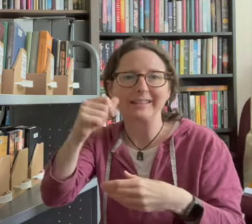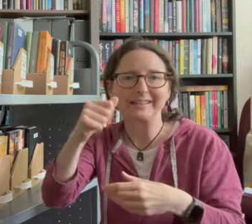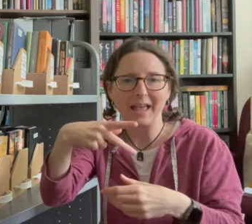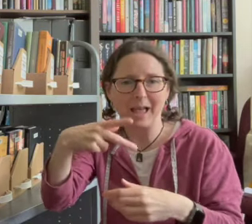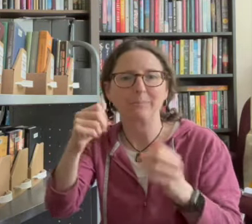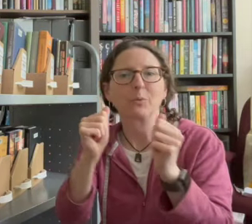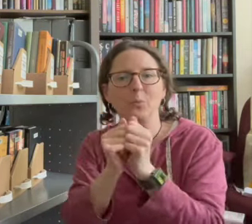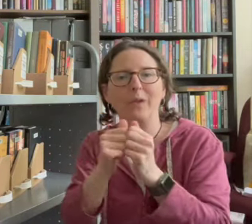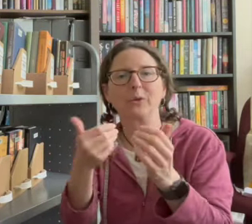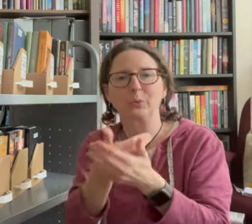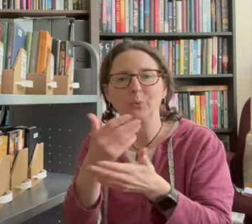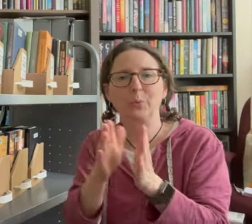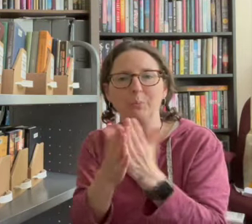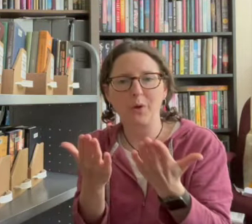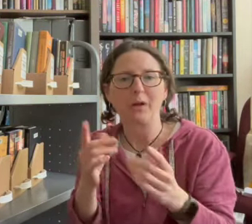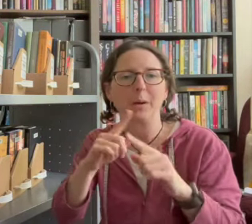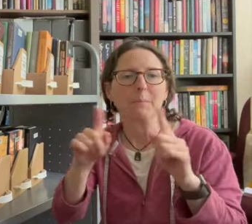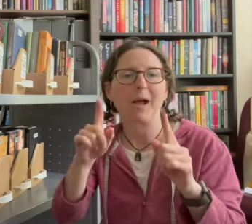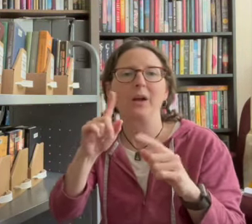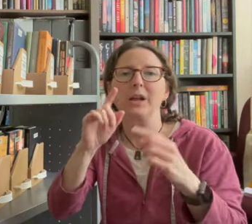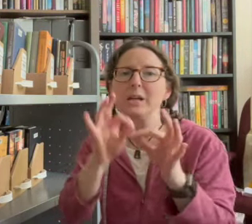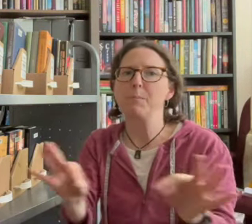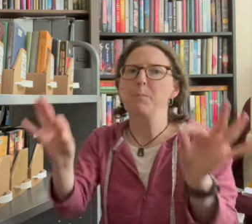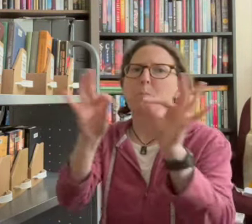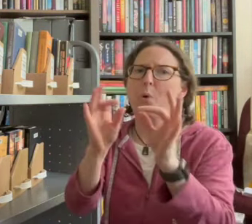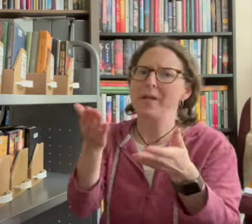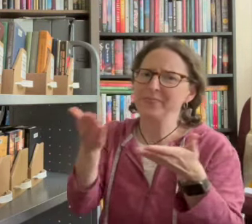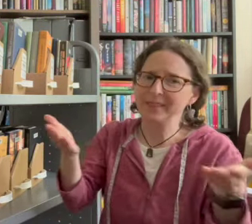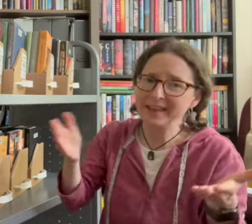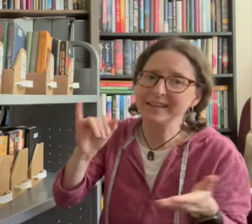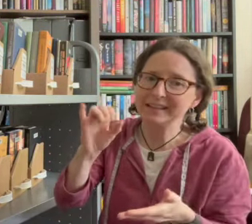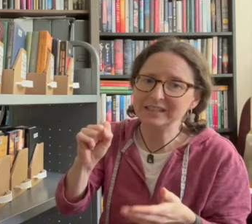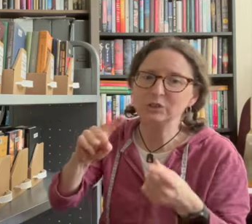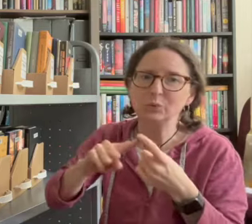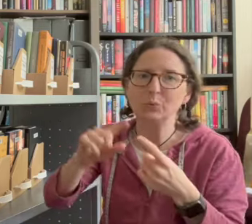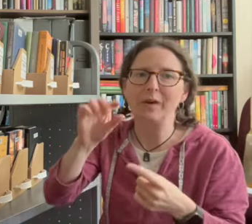when i'm done with all the trays i fill in the gap with new books but the important thing to do